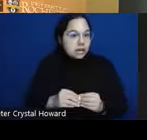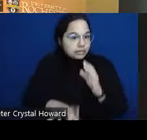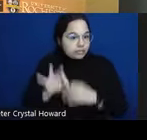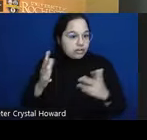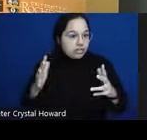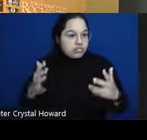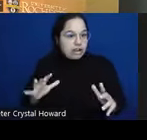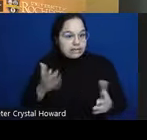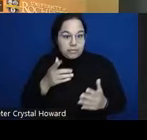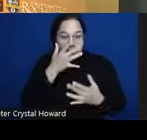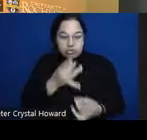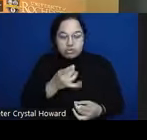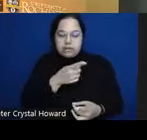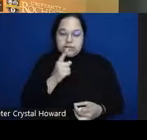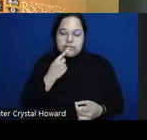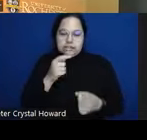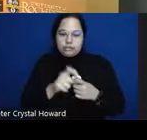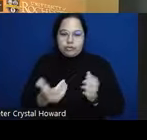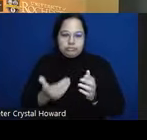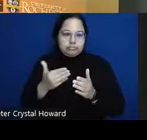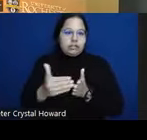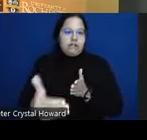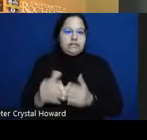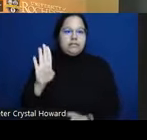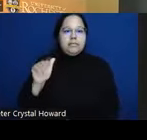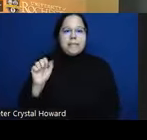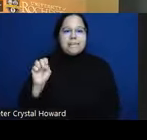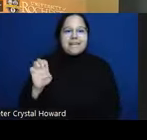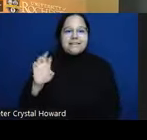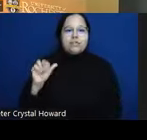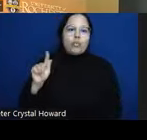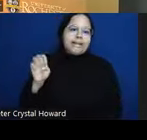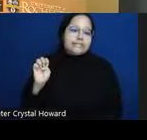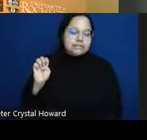lot over the course of the conversation um and we can calculate that just by keeping track of